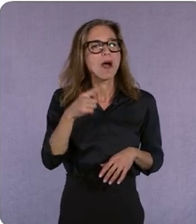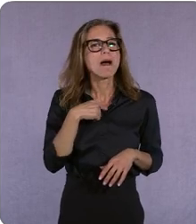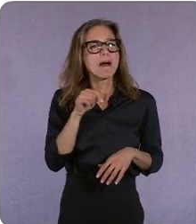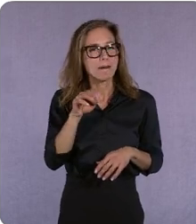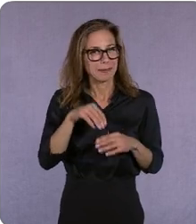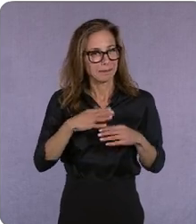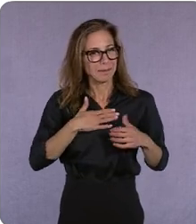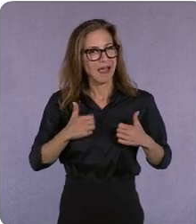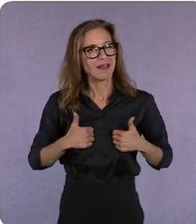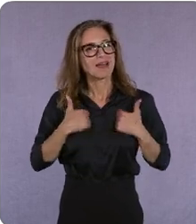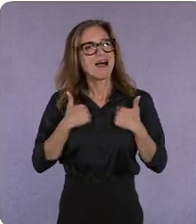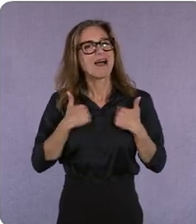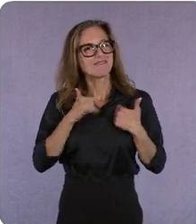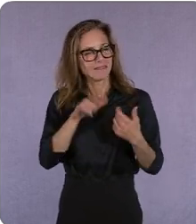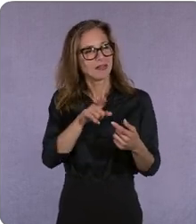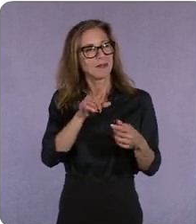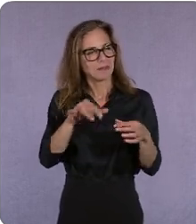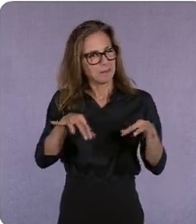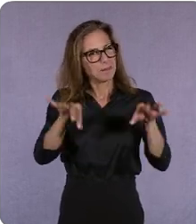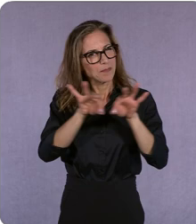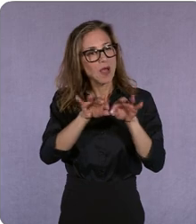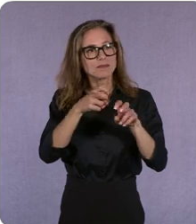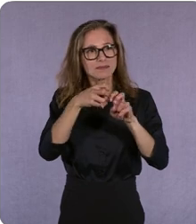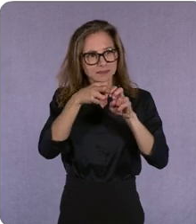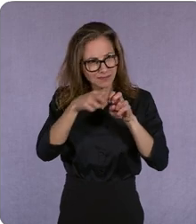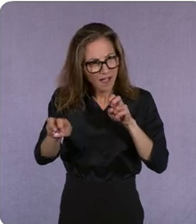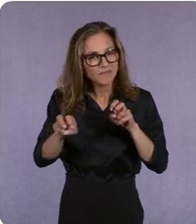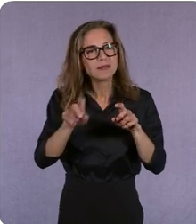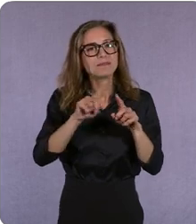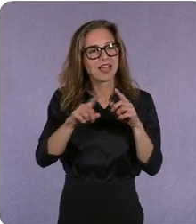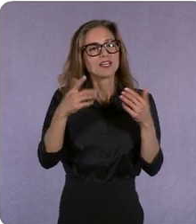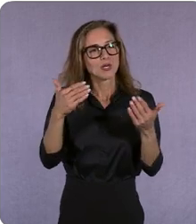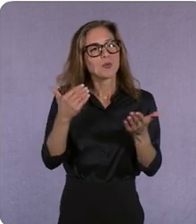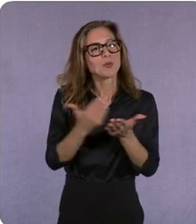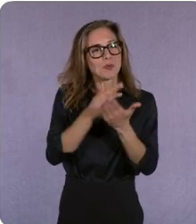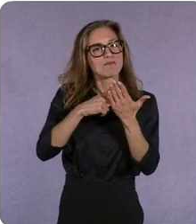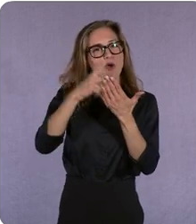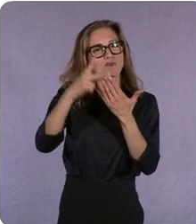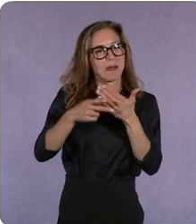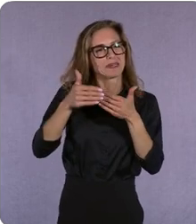our programming we're planning two years out and three years out in in the case of film and but